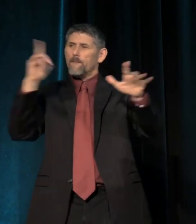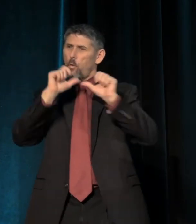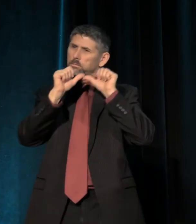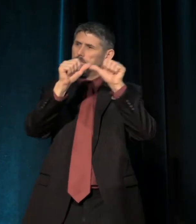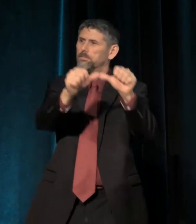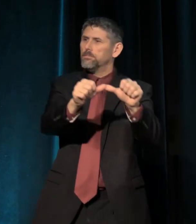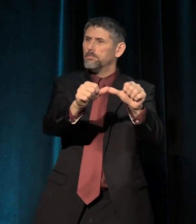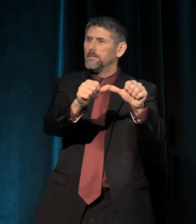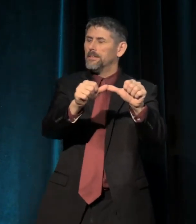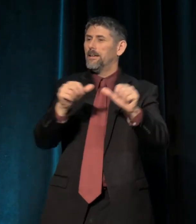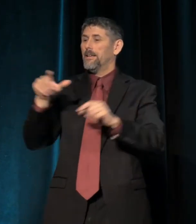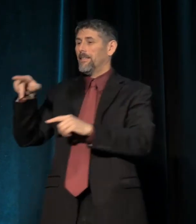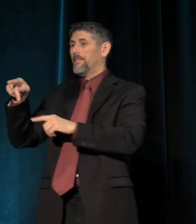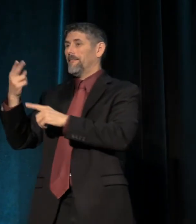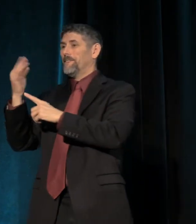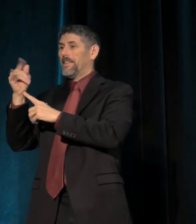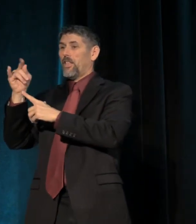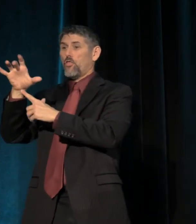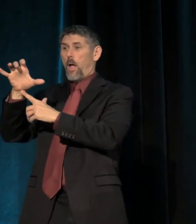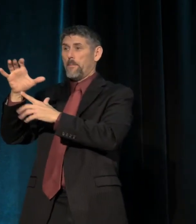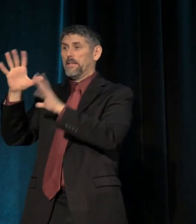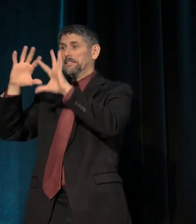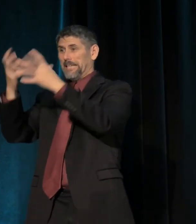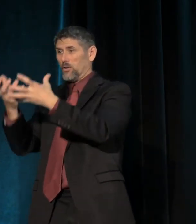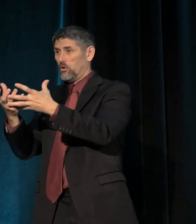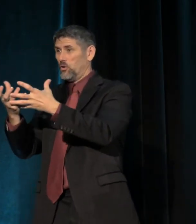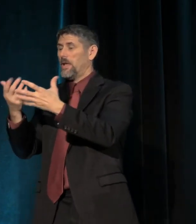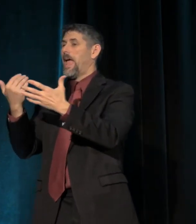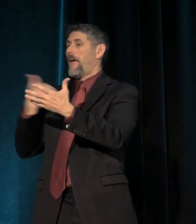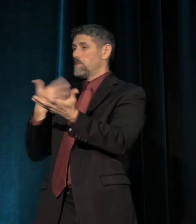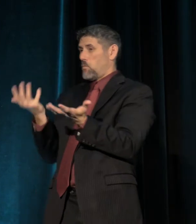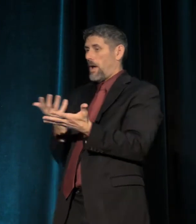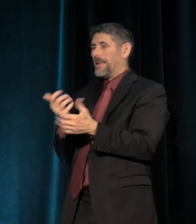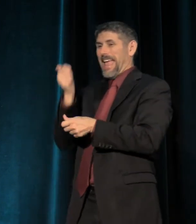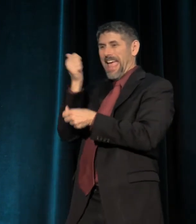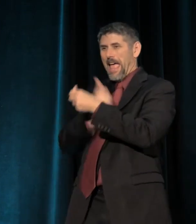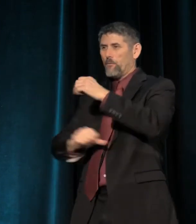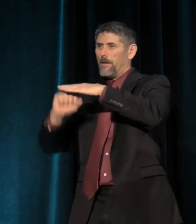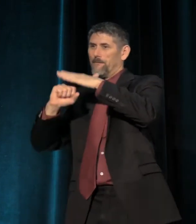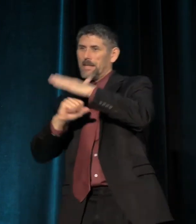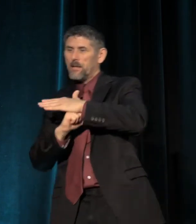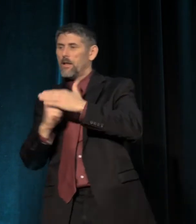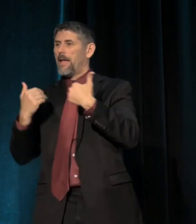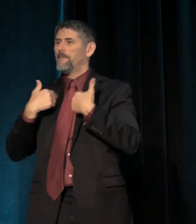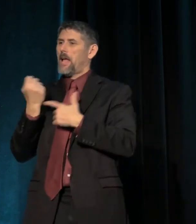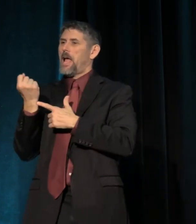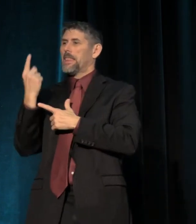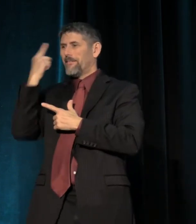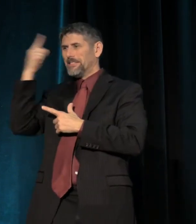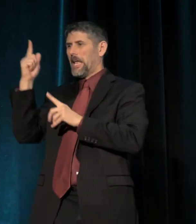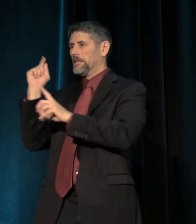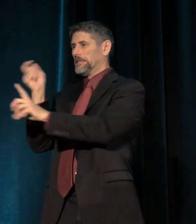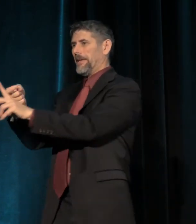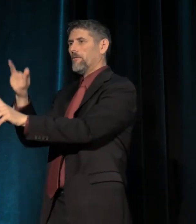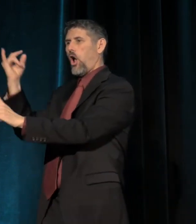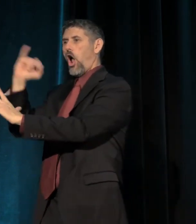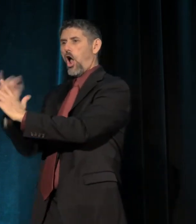And as for the philanthropic sector, here's what we've got -- Of every foundation dollar, eleven cents goes to the arts,